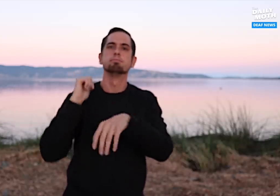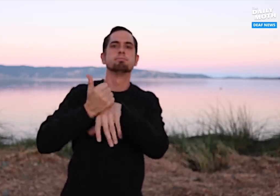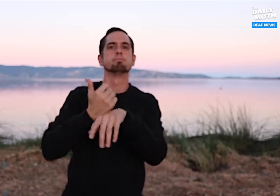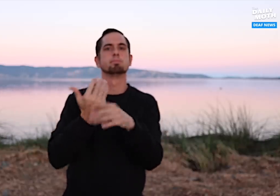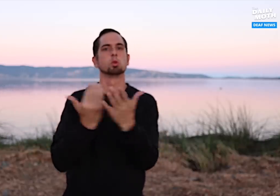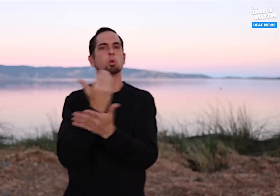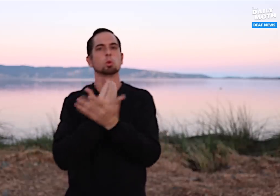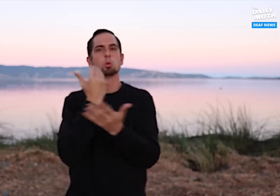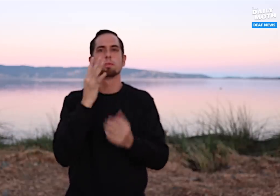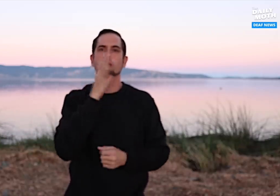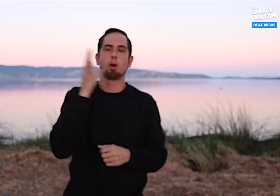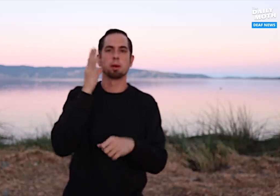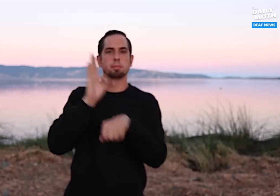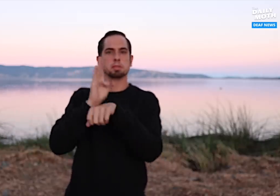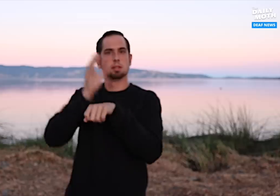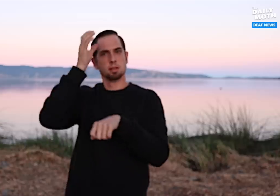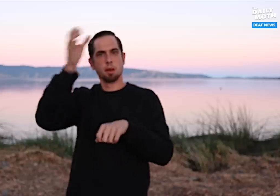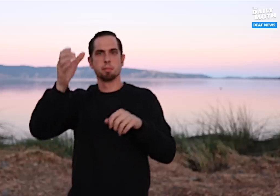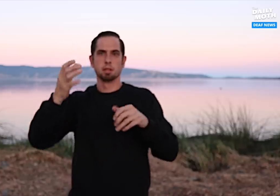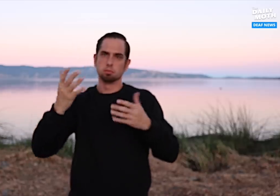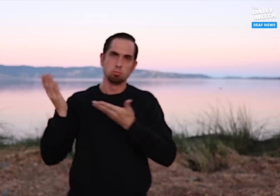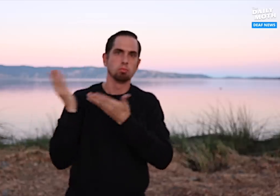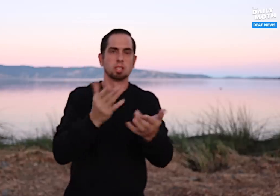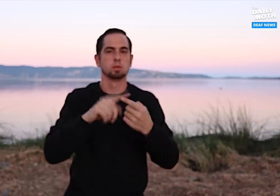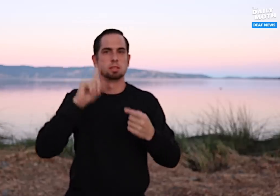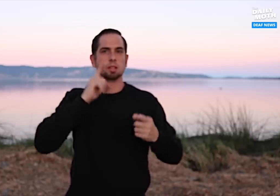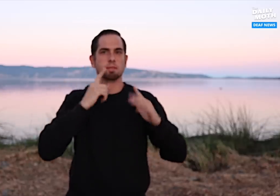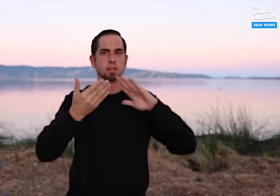a new farming concept to the deaf community.